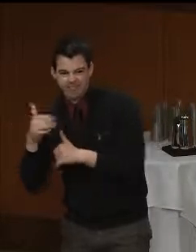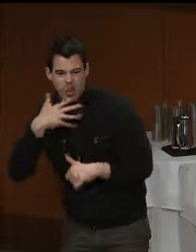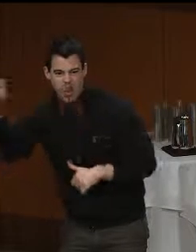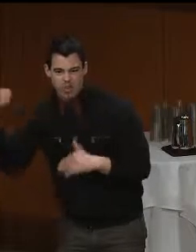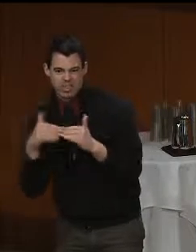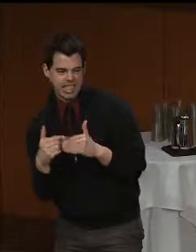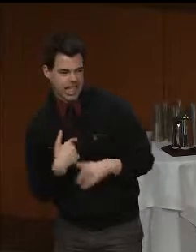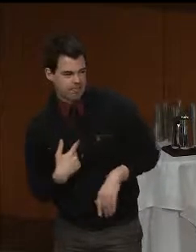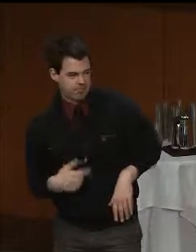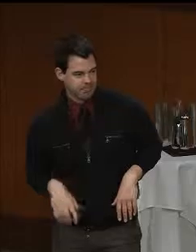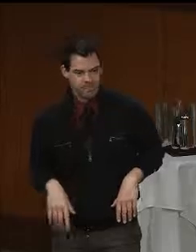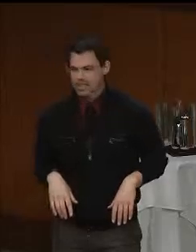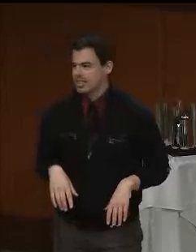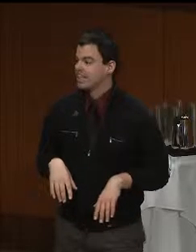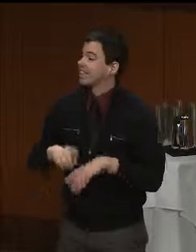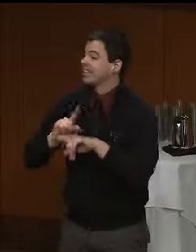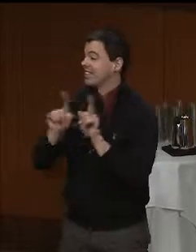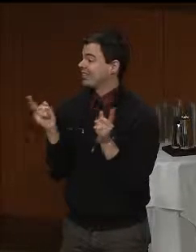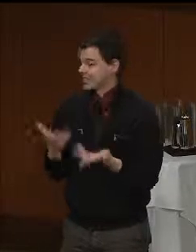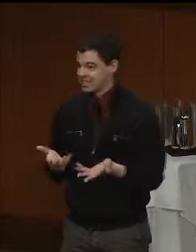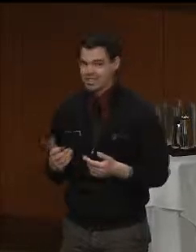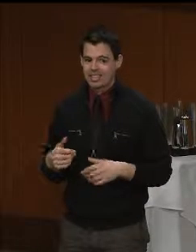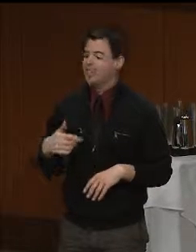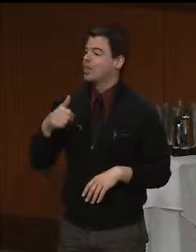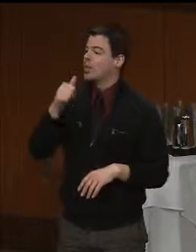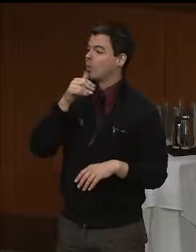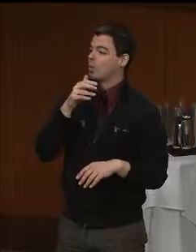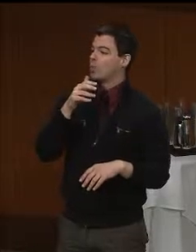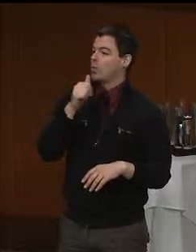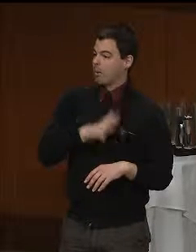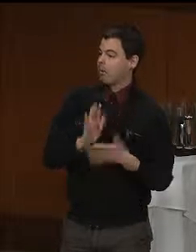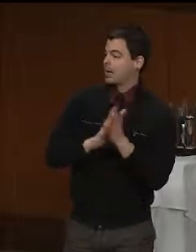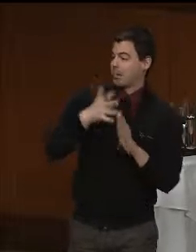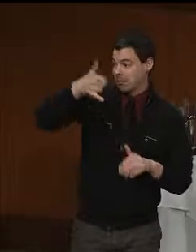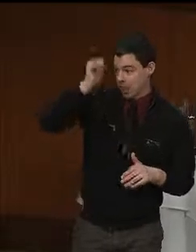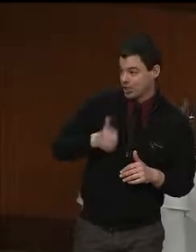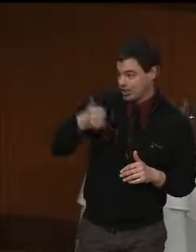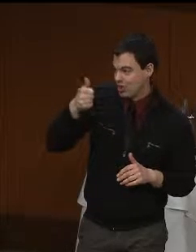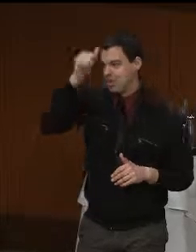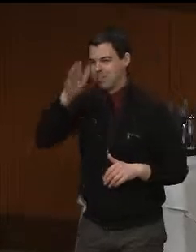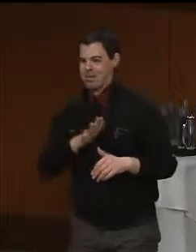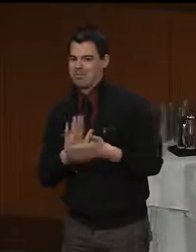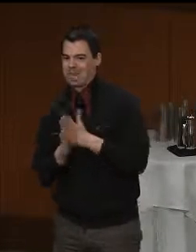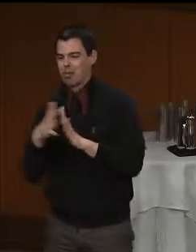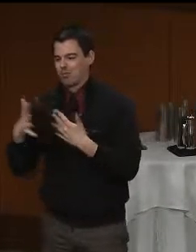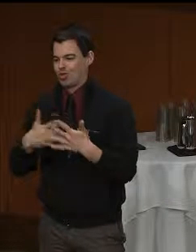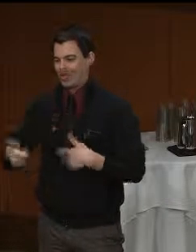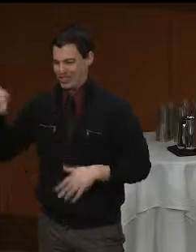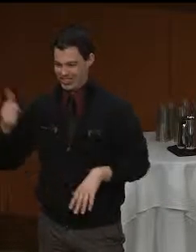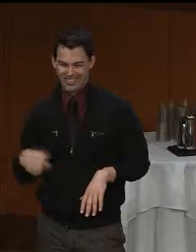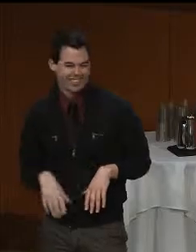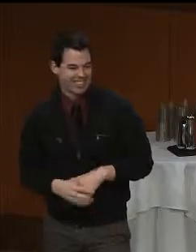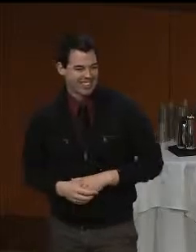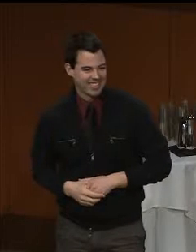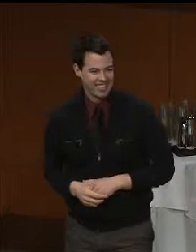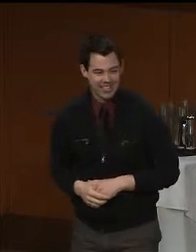The difference is women can get blonder, men just get grayer. The staff and the Board for your